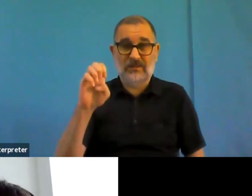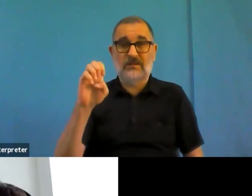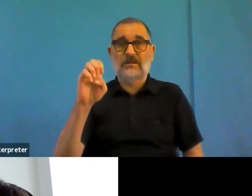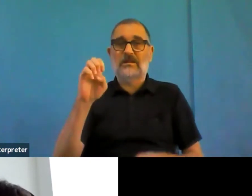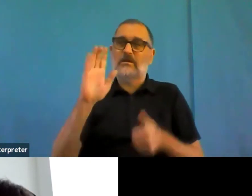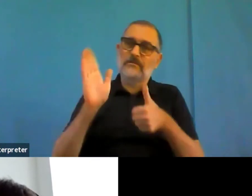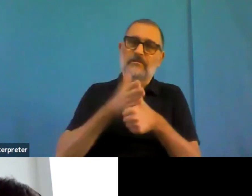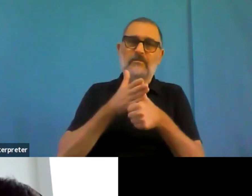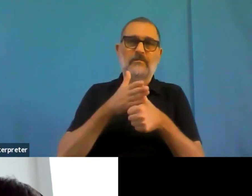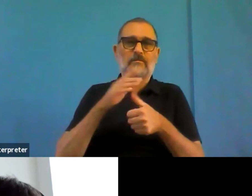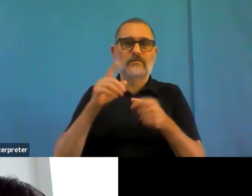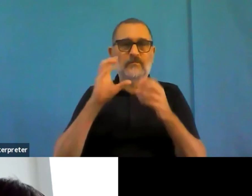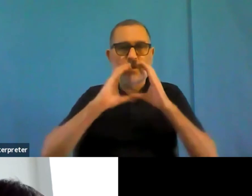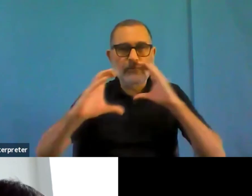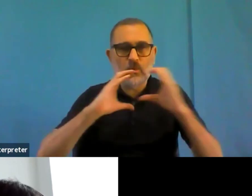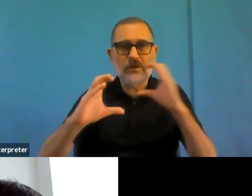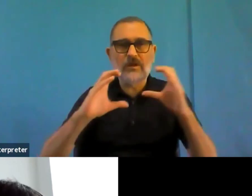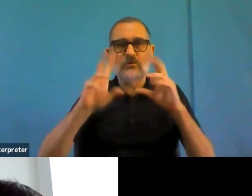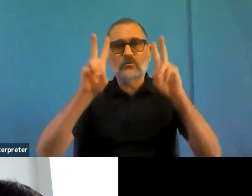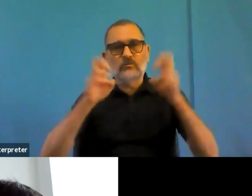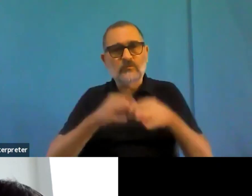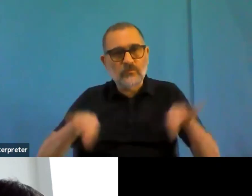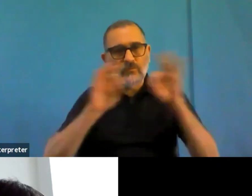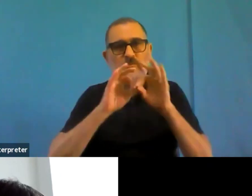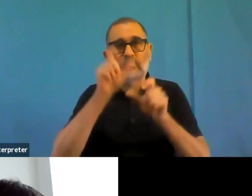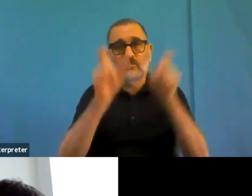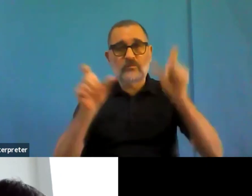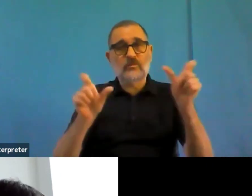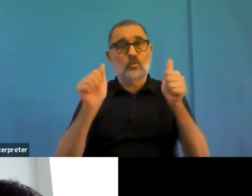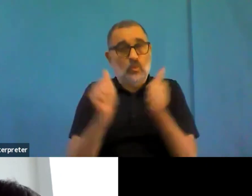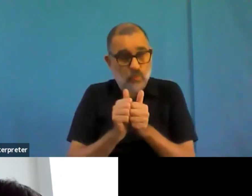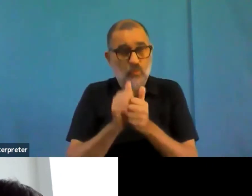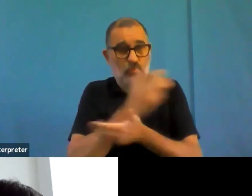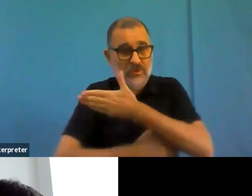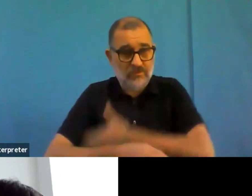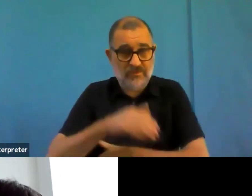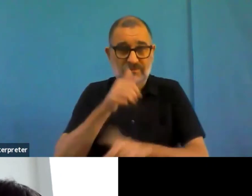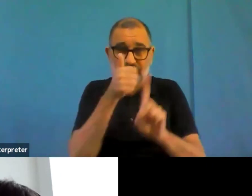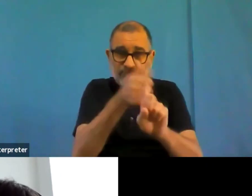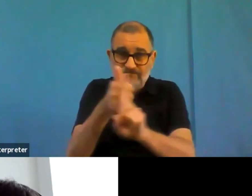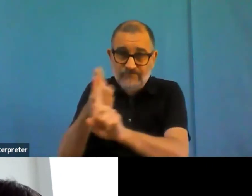differences in requirements between the European Union and the National